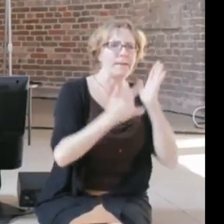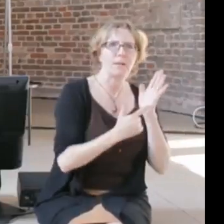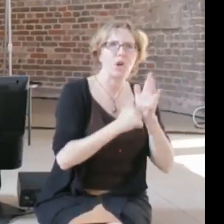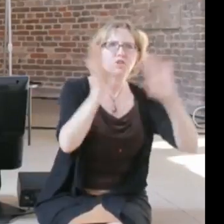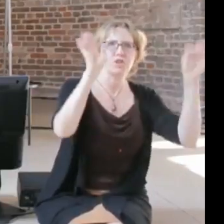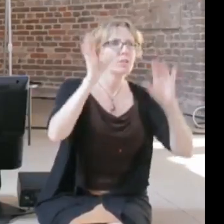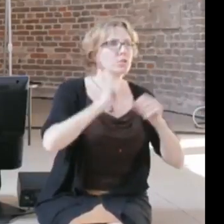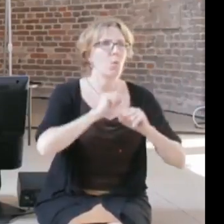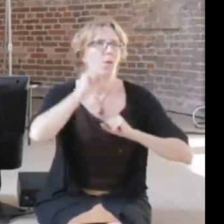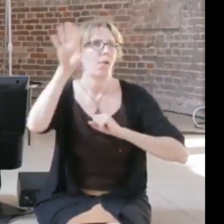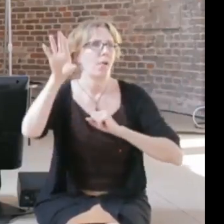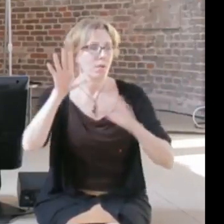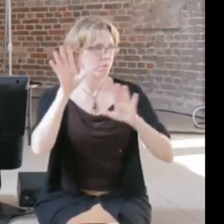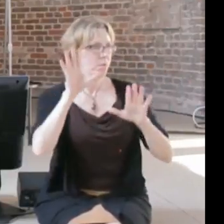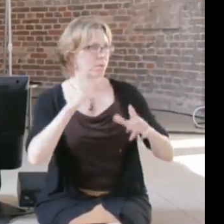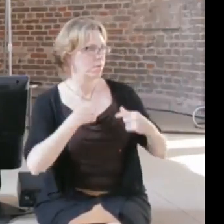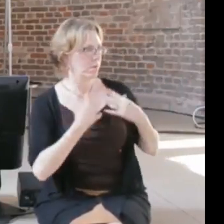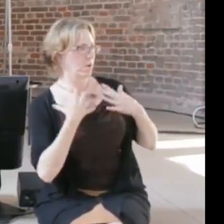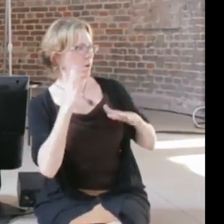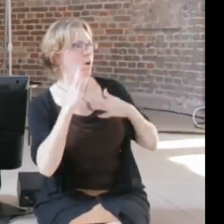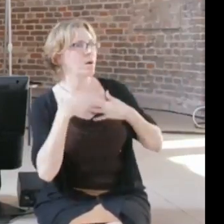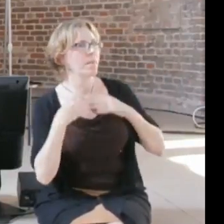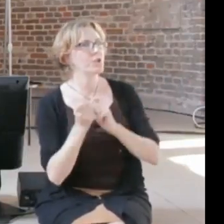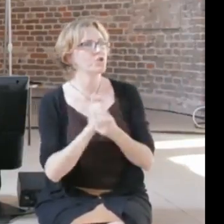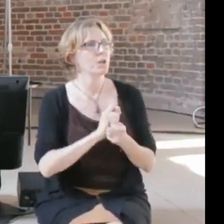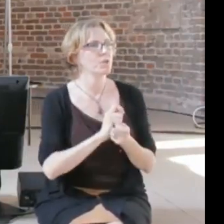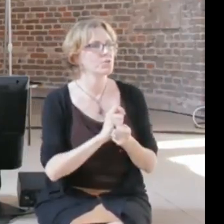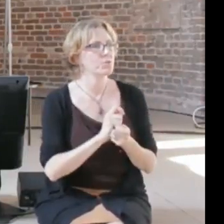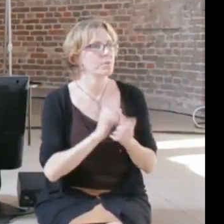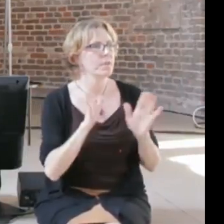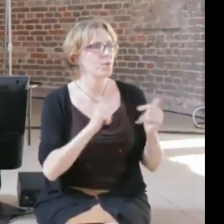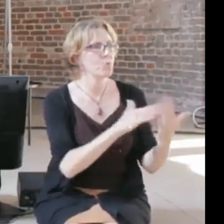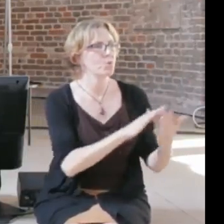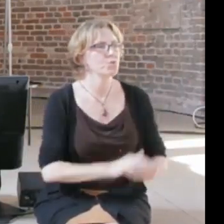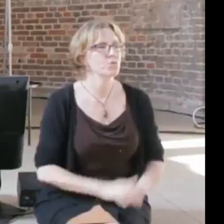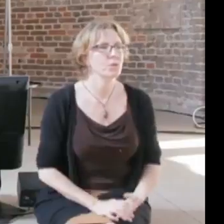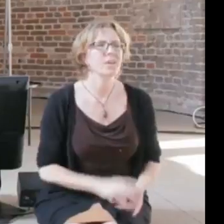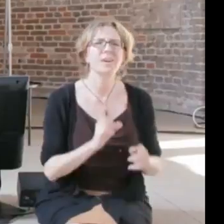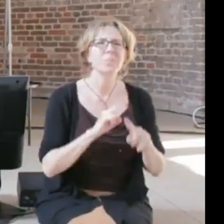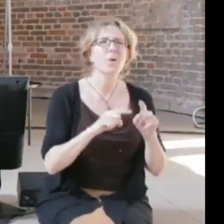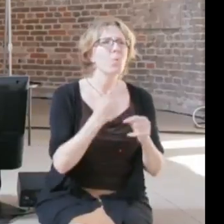the one hand kind of under-governed, because we are too slow to react to the developments,